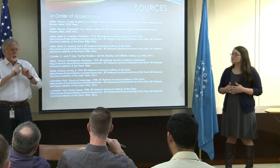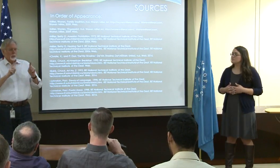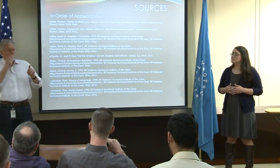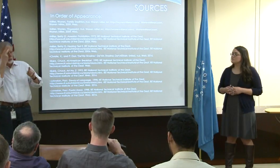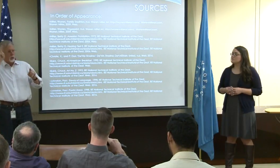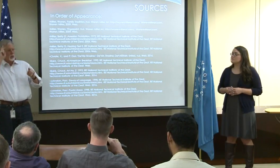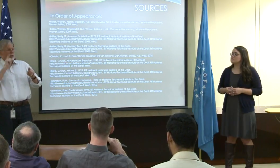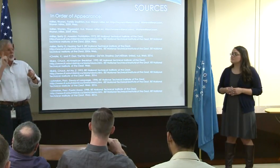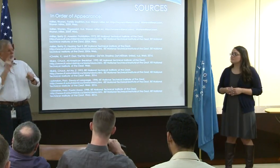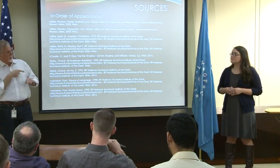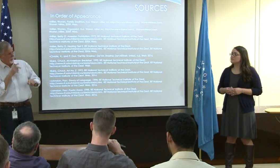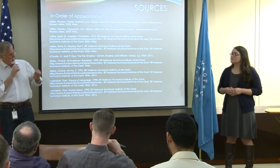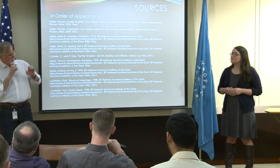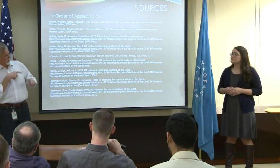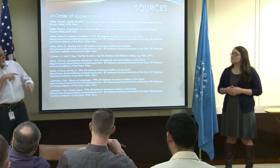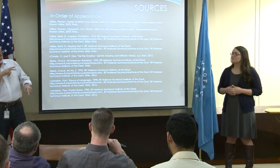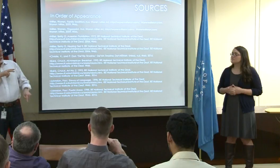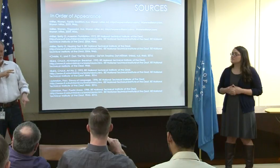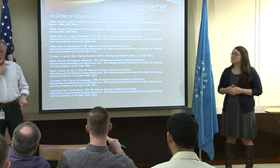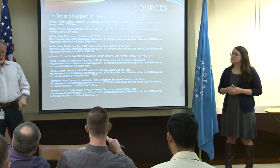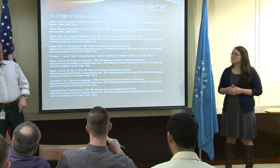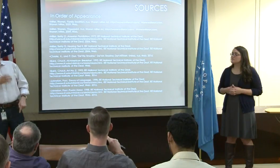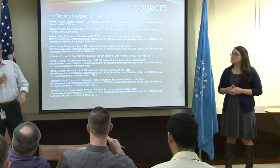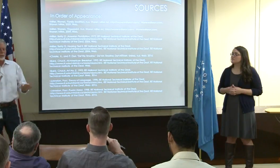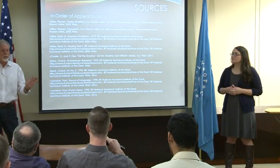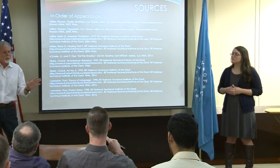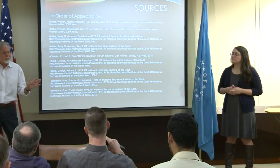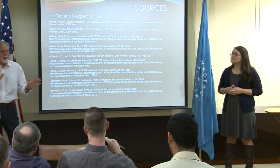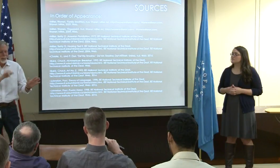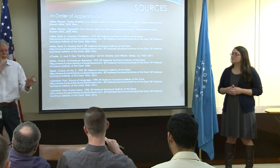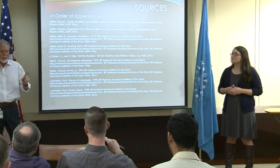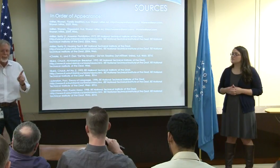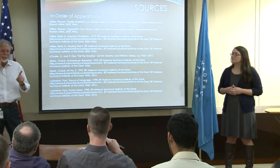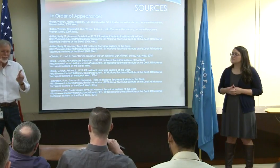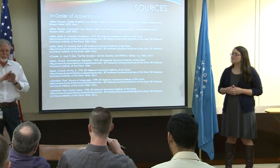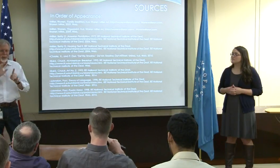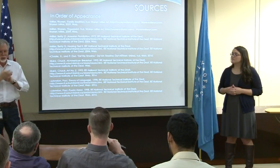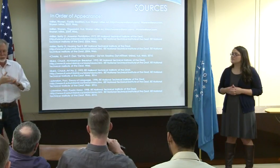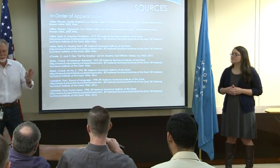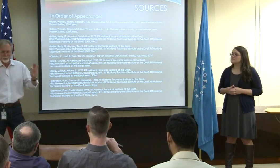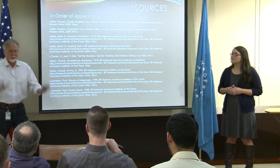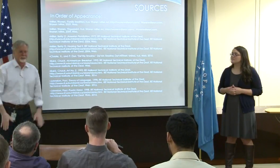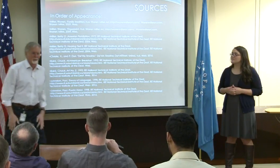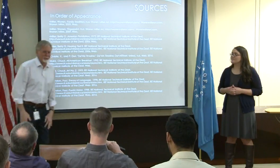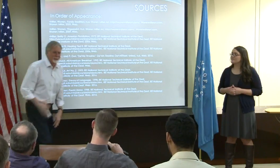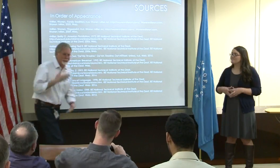because it's within the voice. And a lot of people misunderstand deaf when we are really animated.